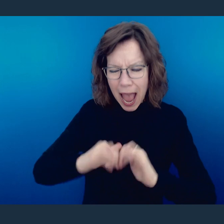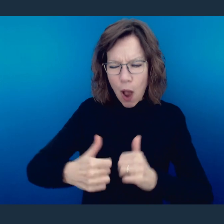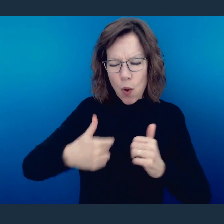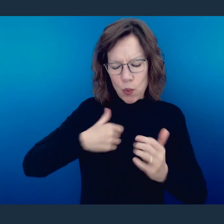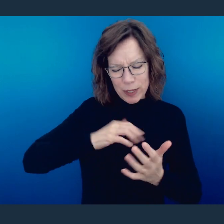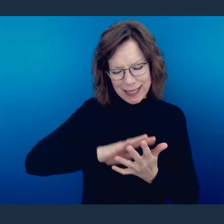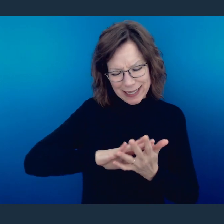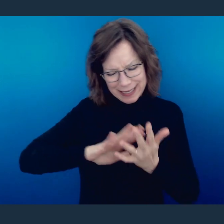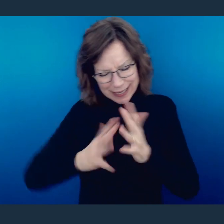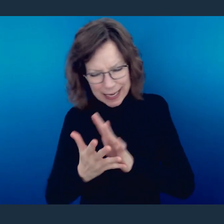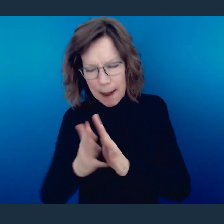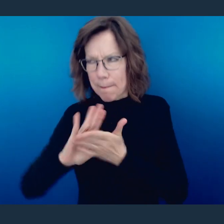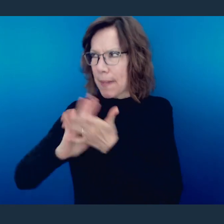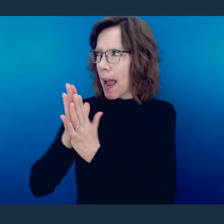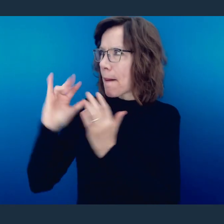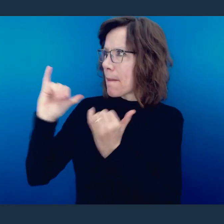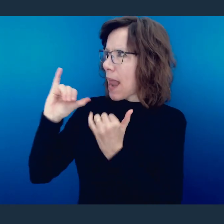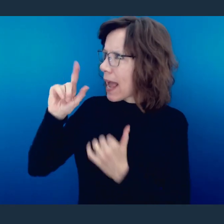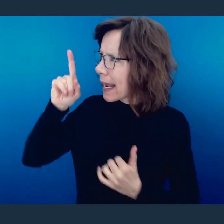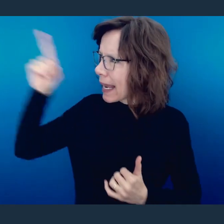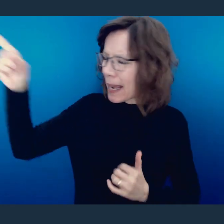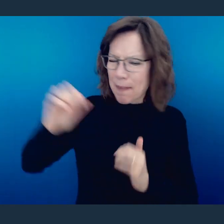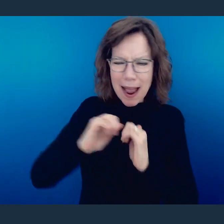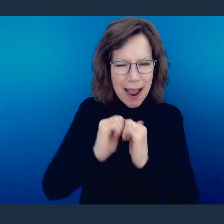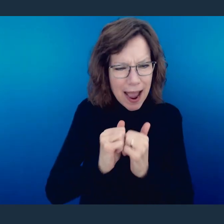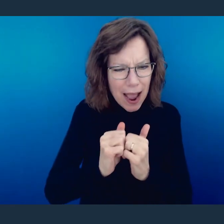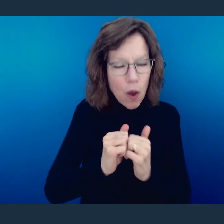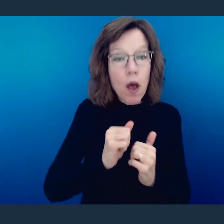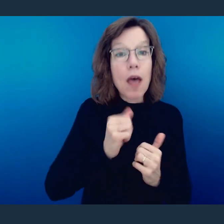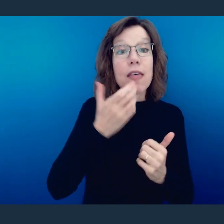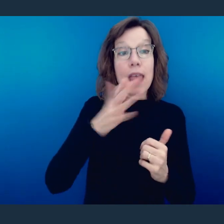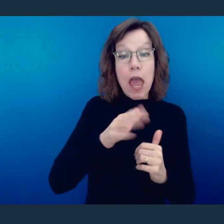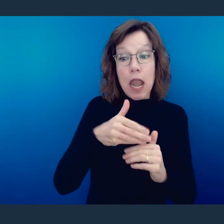and when Paul goes from there, he kind of shifts gears and deals with a number of topics,